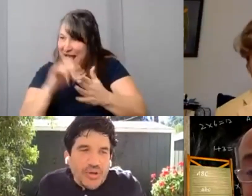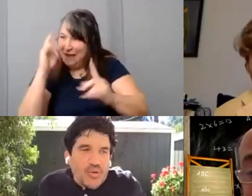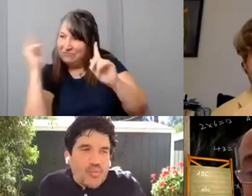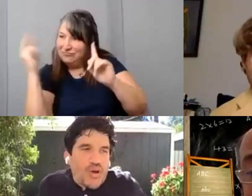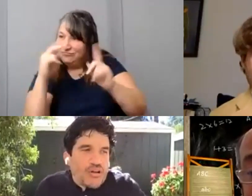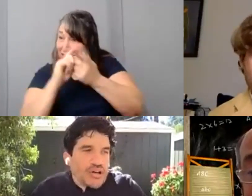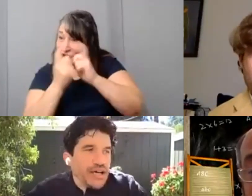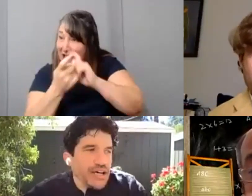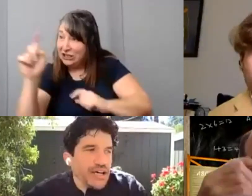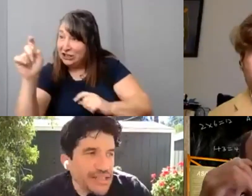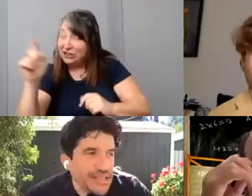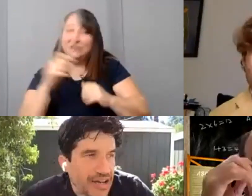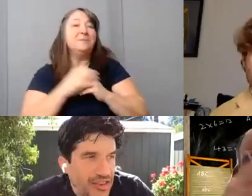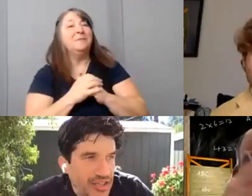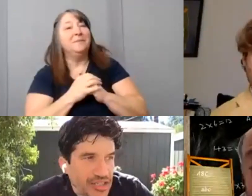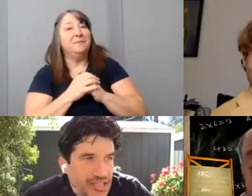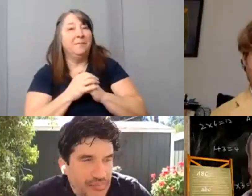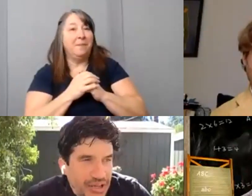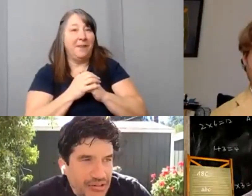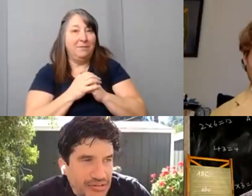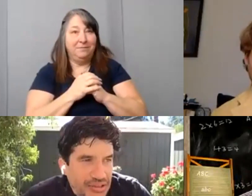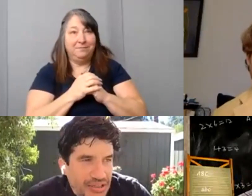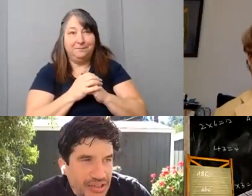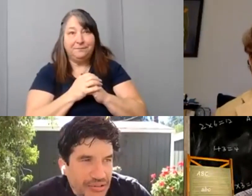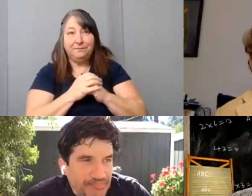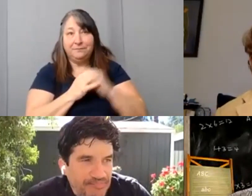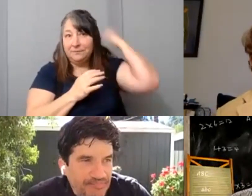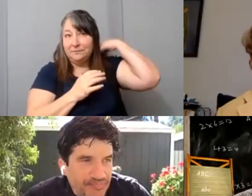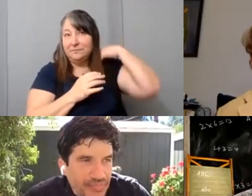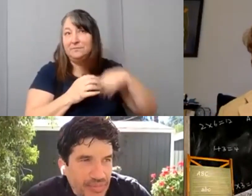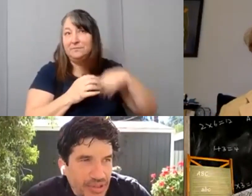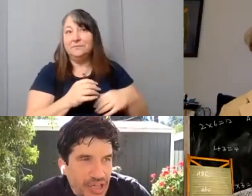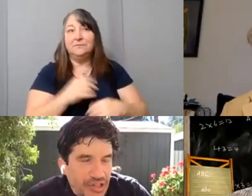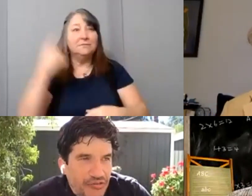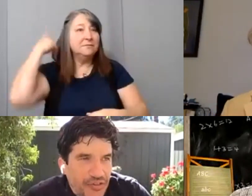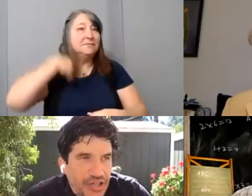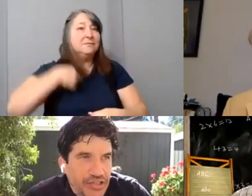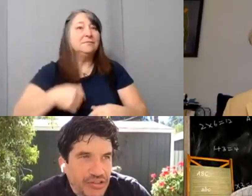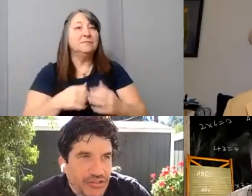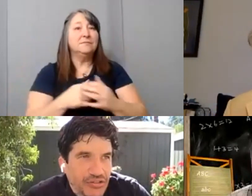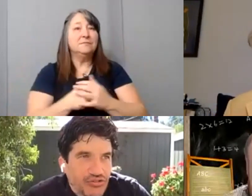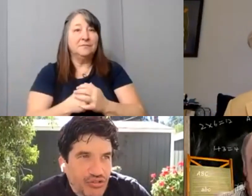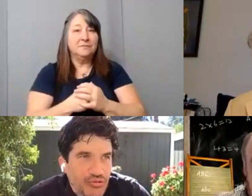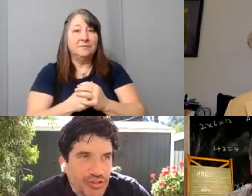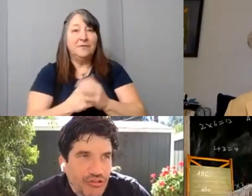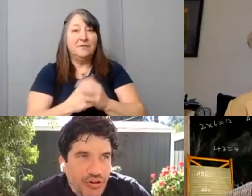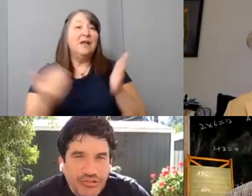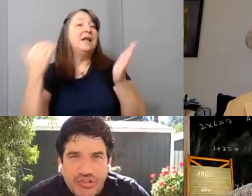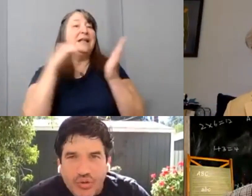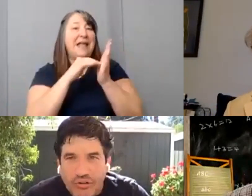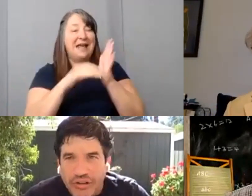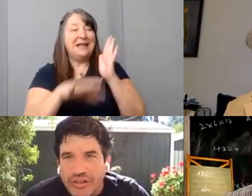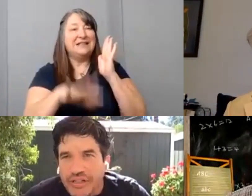[Mark] Well uh, I think it's about again it's finding the truth in your own story.